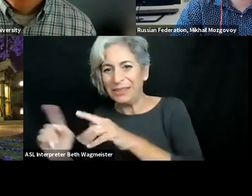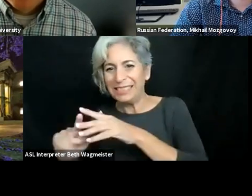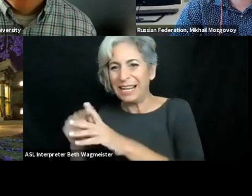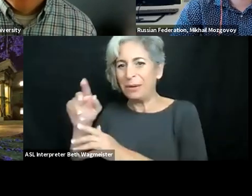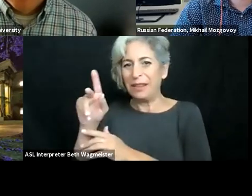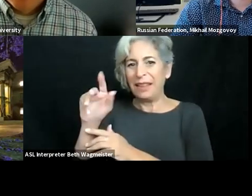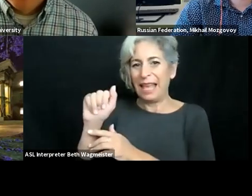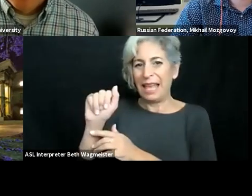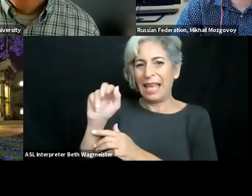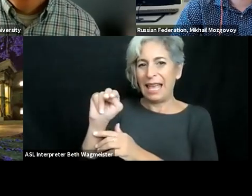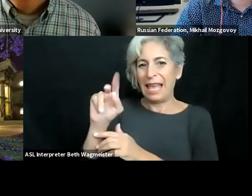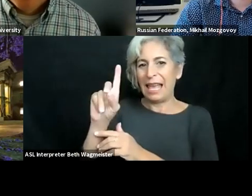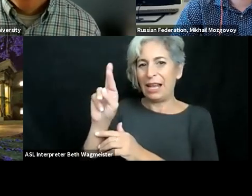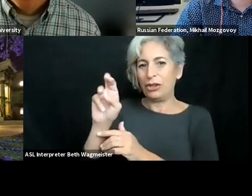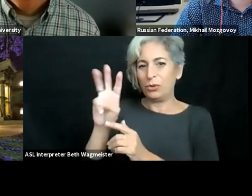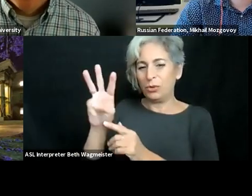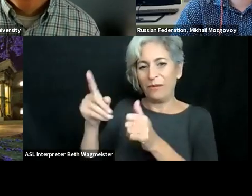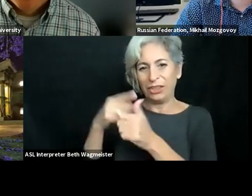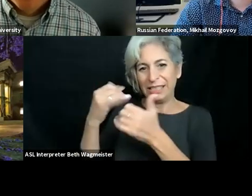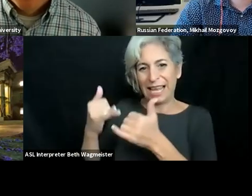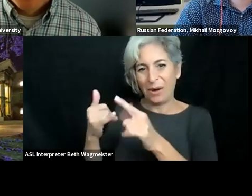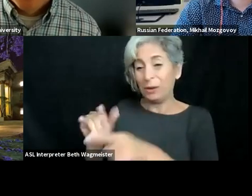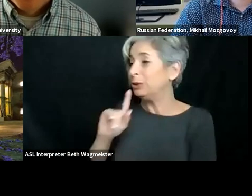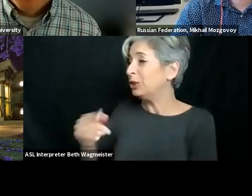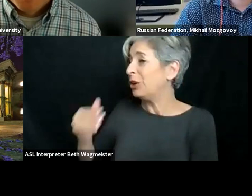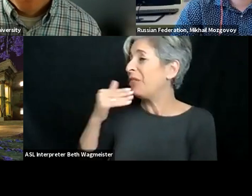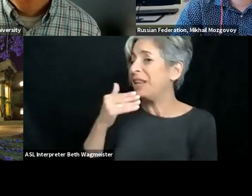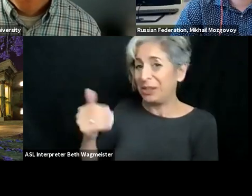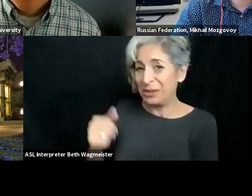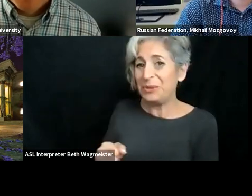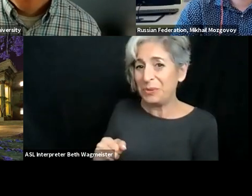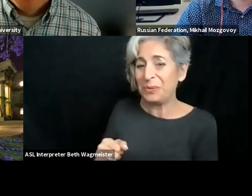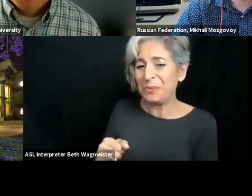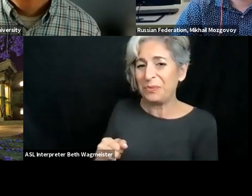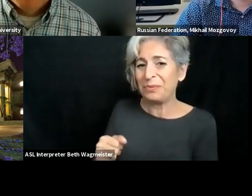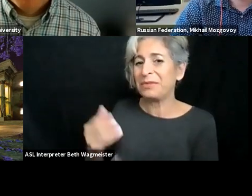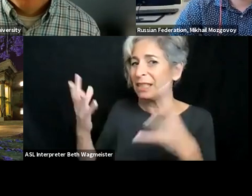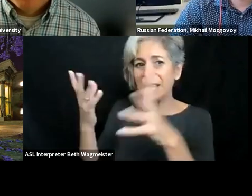in about one minute. Perhaps we do it the other way around and Andrew, perhaps you want to be